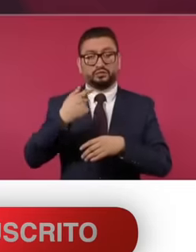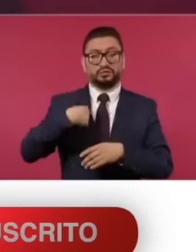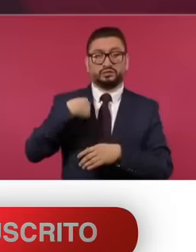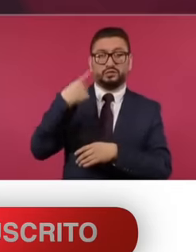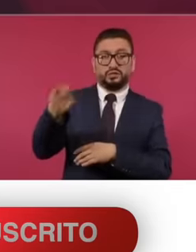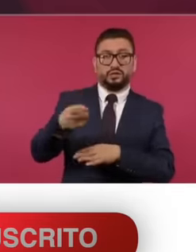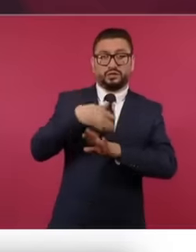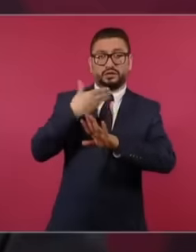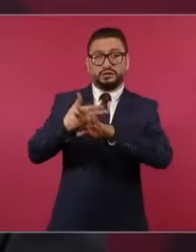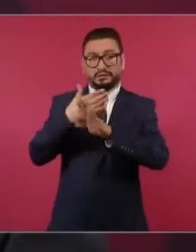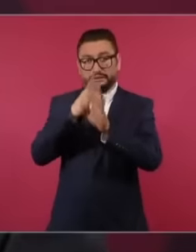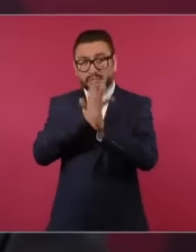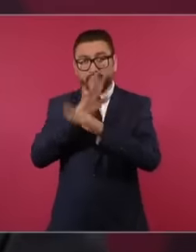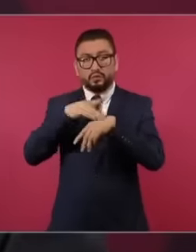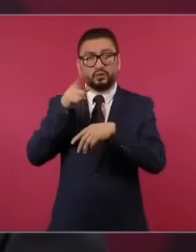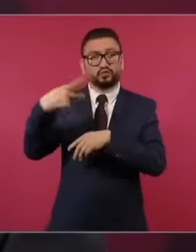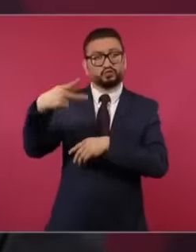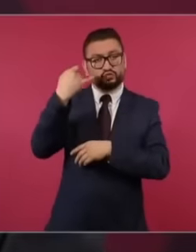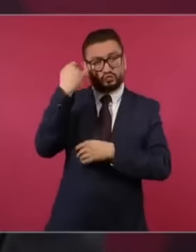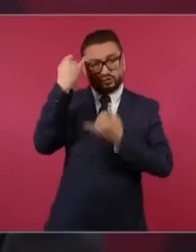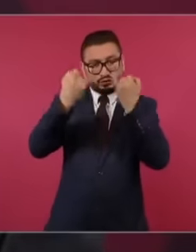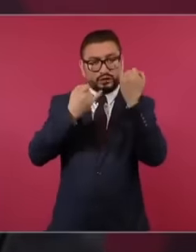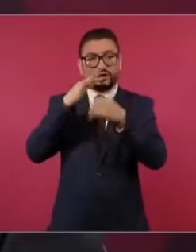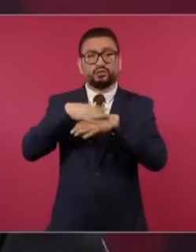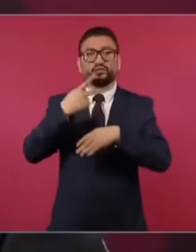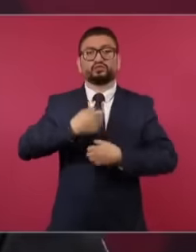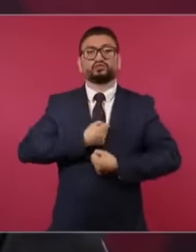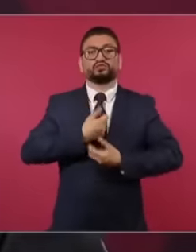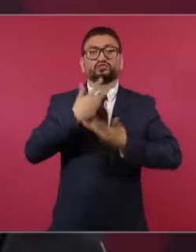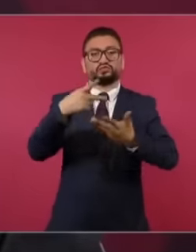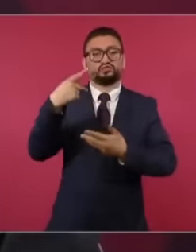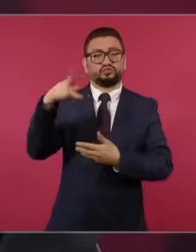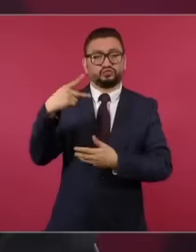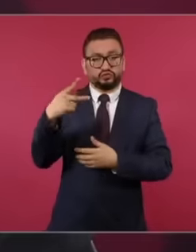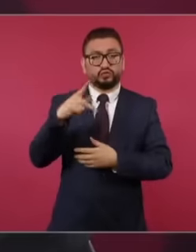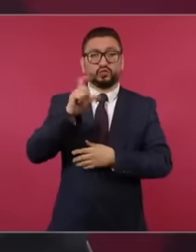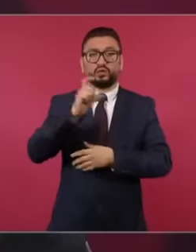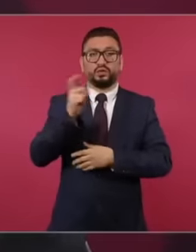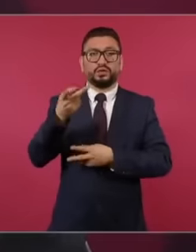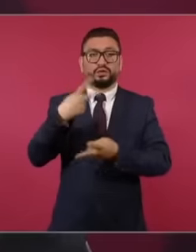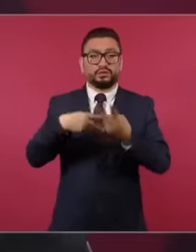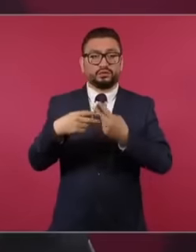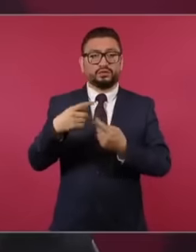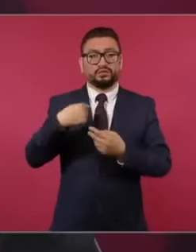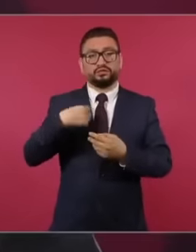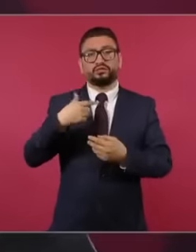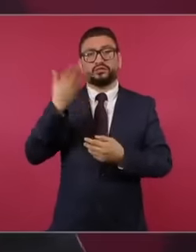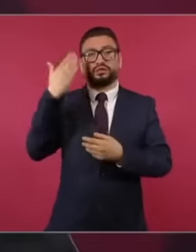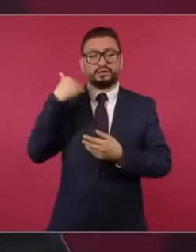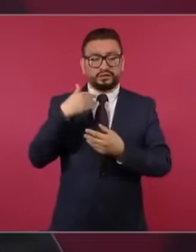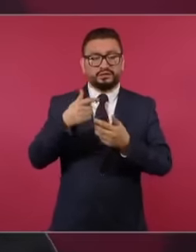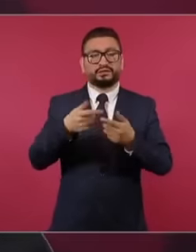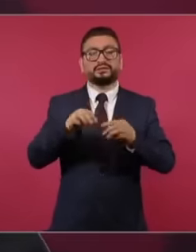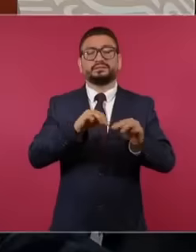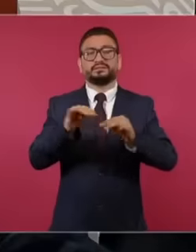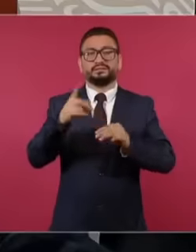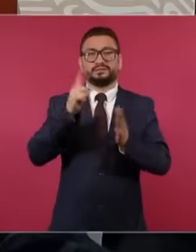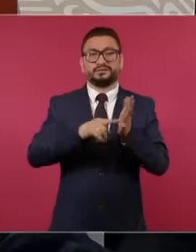for his ideas and for his expression when I come from the '68 movement, the generation that since